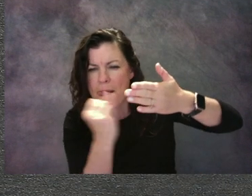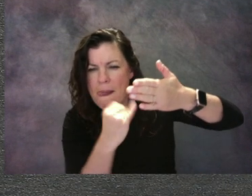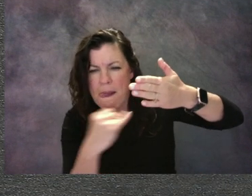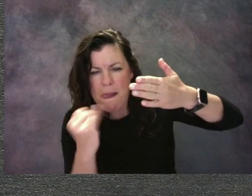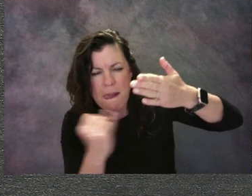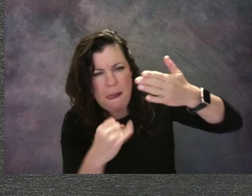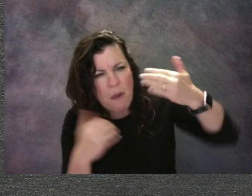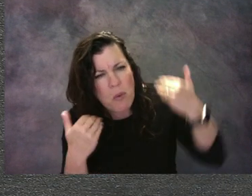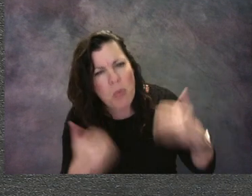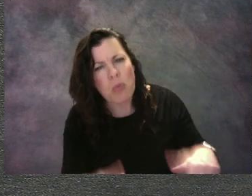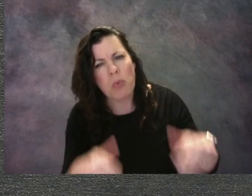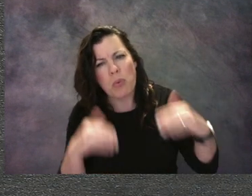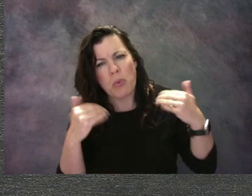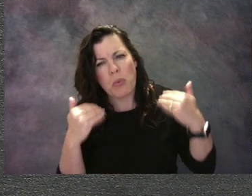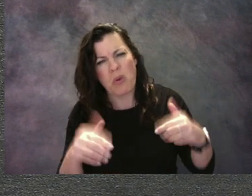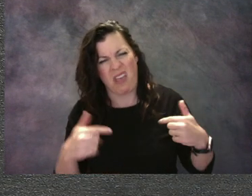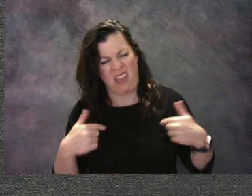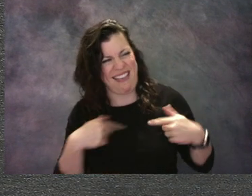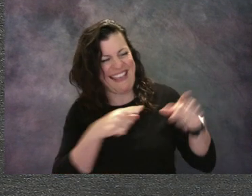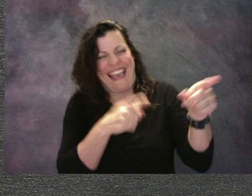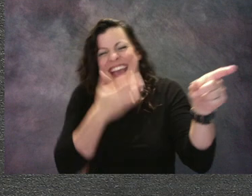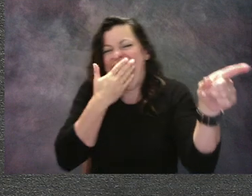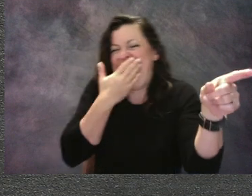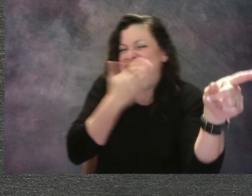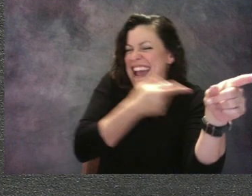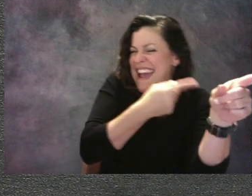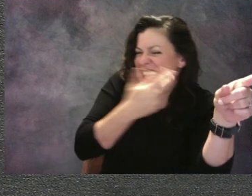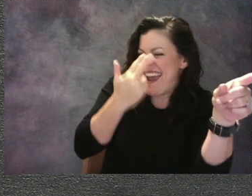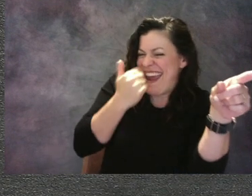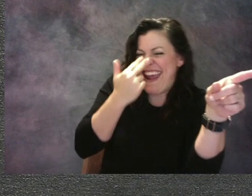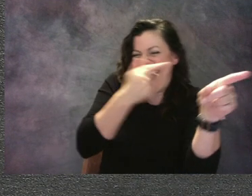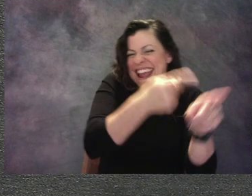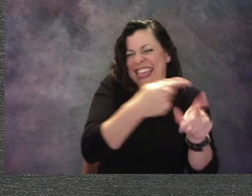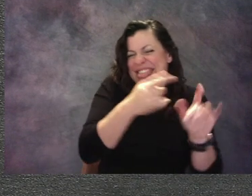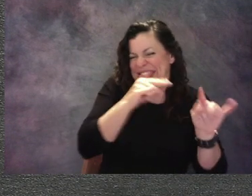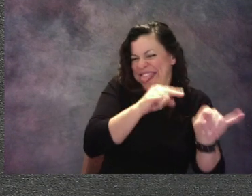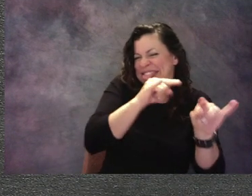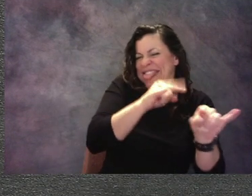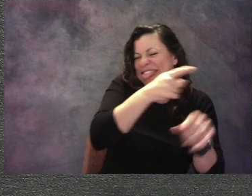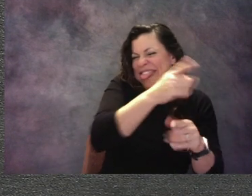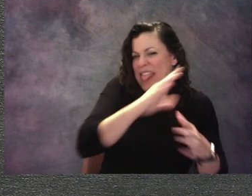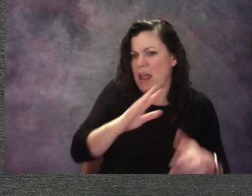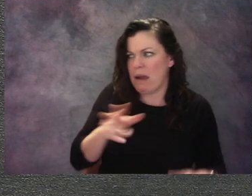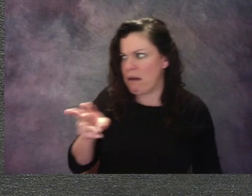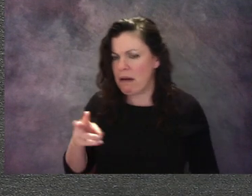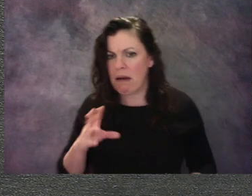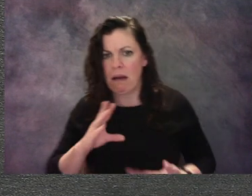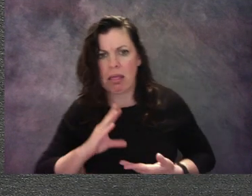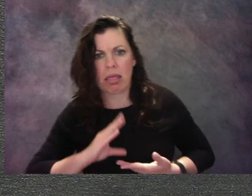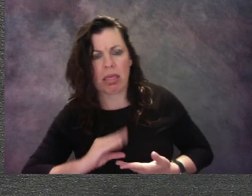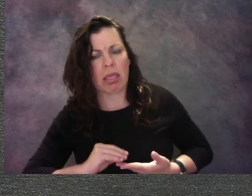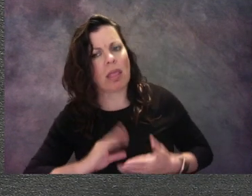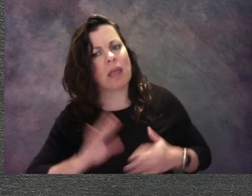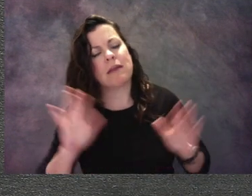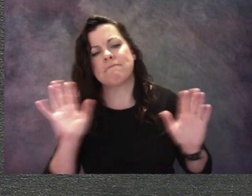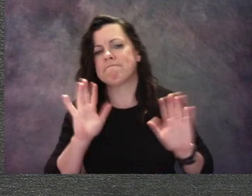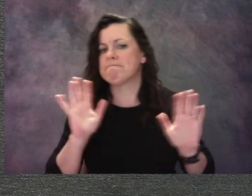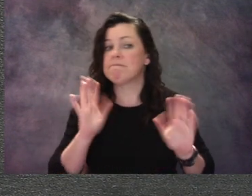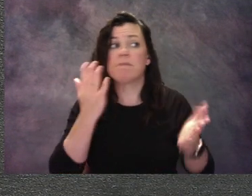or giggling and pointing fingers. You don't need to say anything about that. You could just say it's not my flavor.